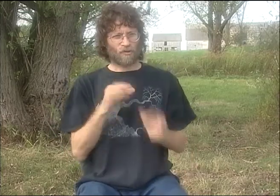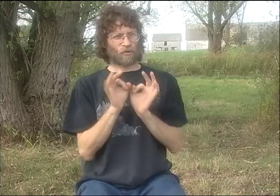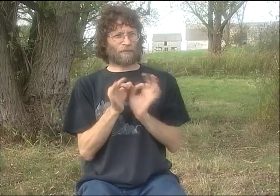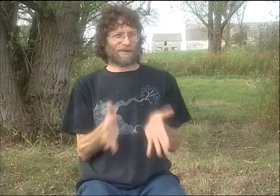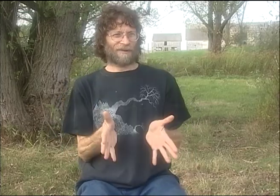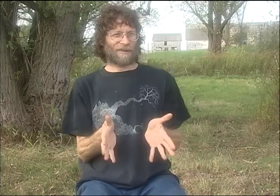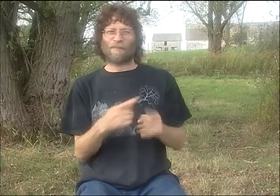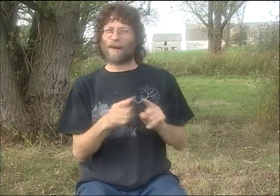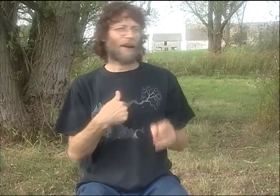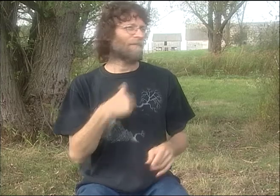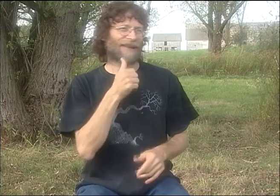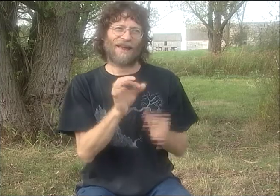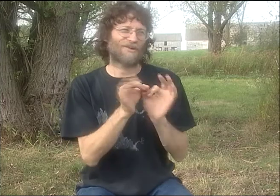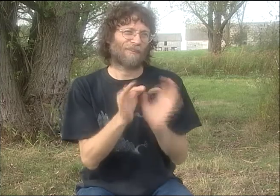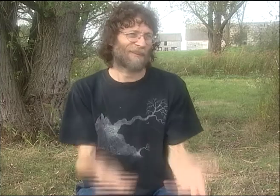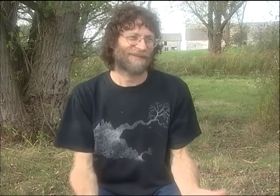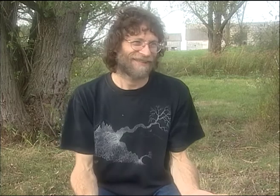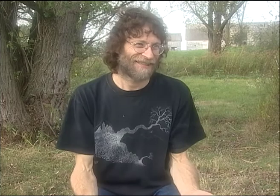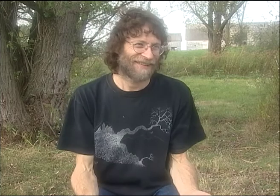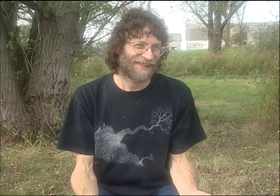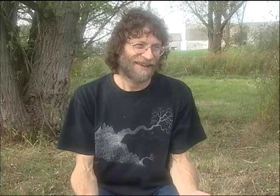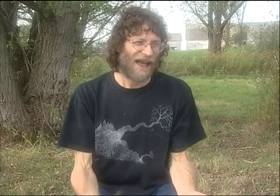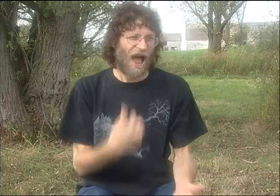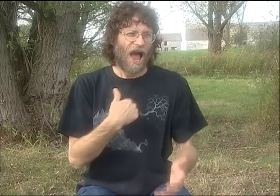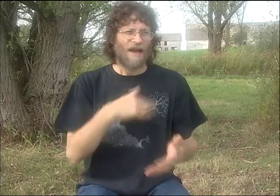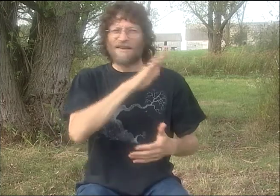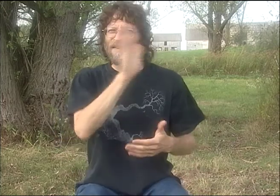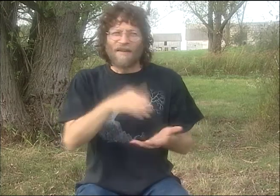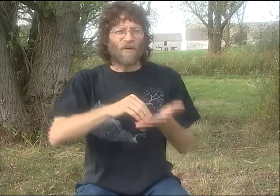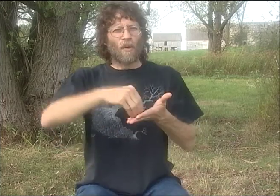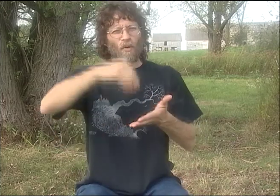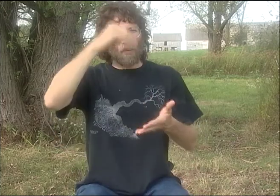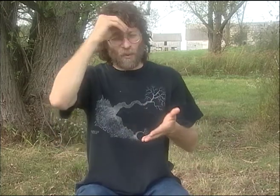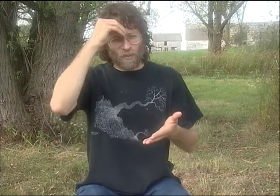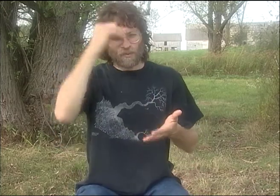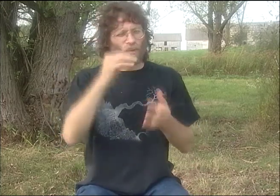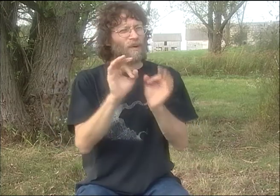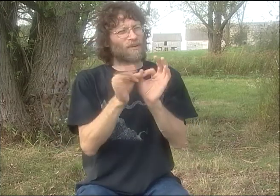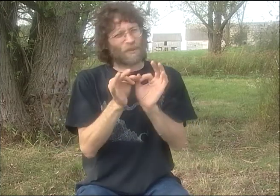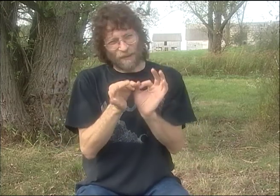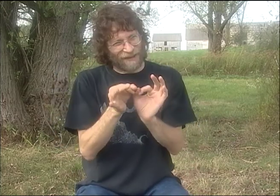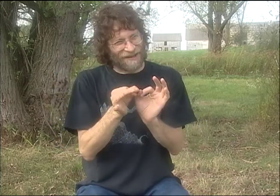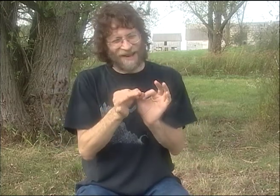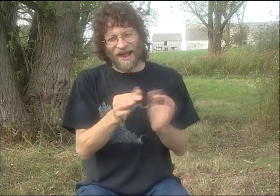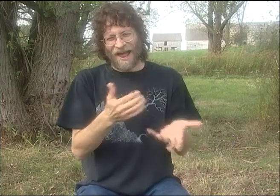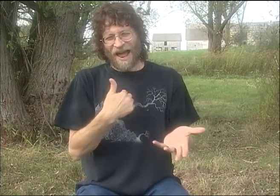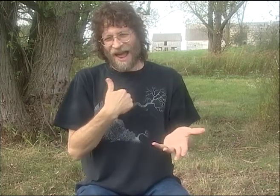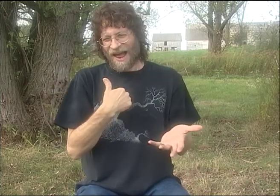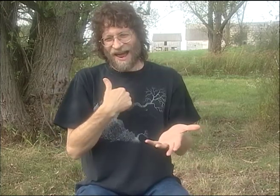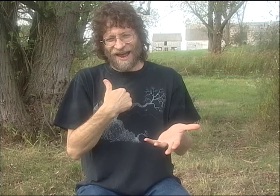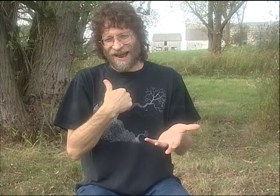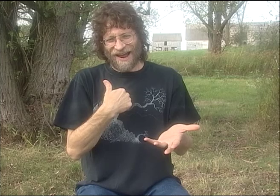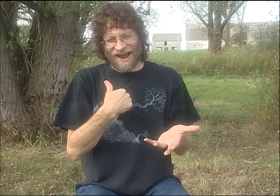I THINK ALSO A PROBLEM WAS THAT A LOT OF INTERPRETERS FELT THAT I WAS PRESENTING MYSELF AS AN INTERPRETER, BUT I'M NOT AN INTERPRETER.